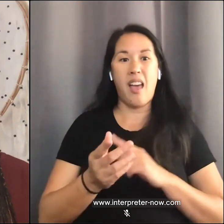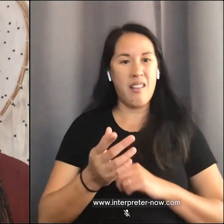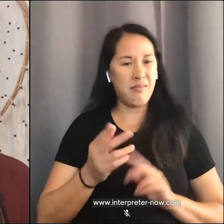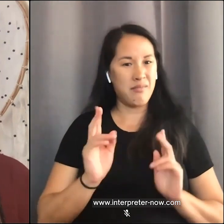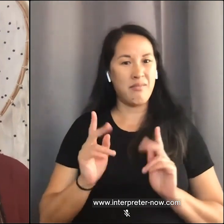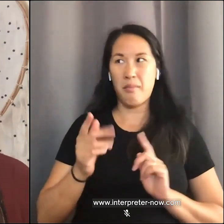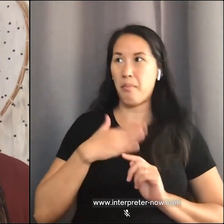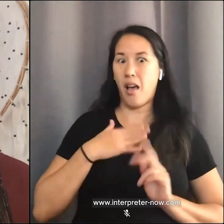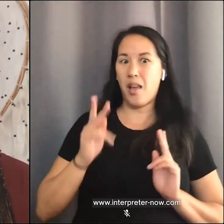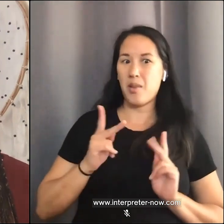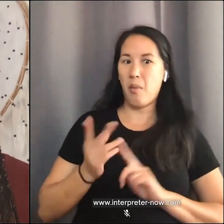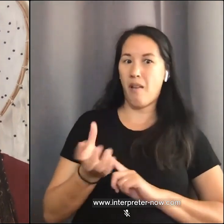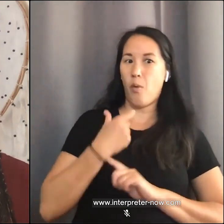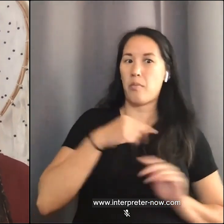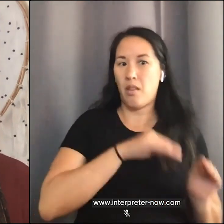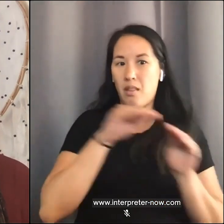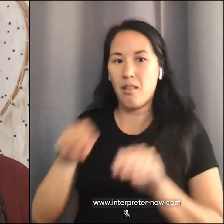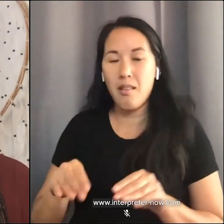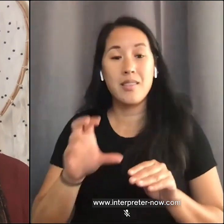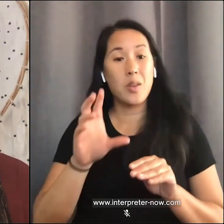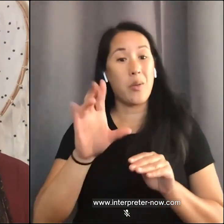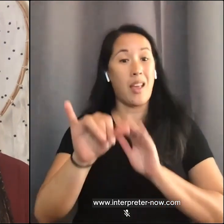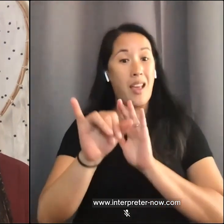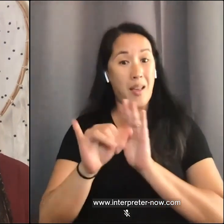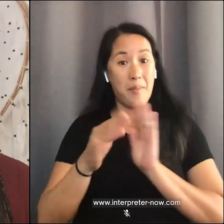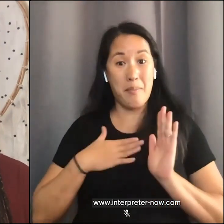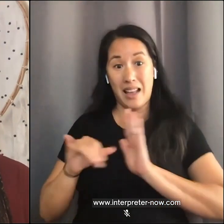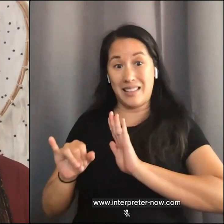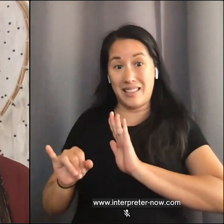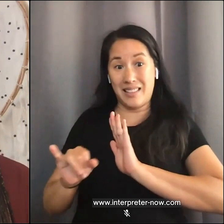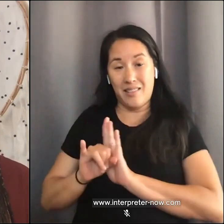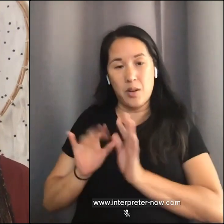make my relations with this land a little complicated. But I strive to continue to respect